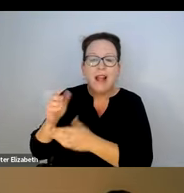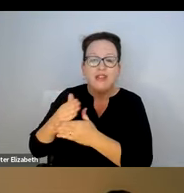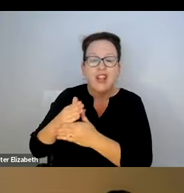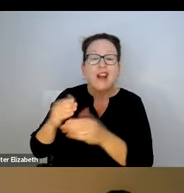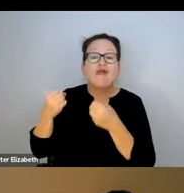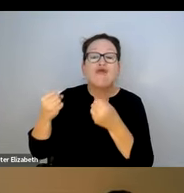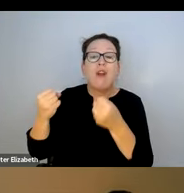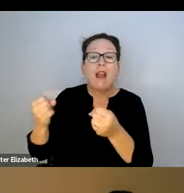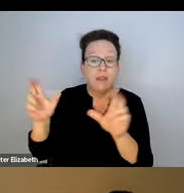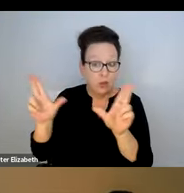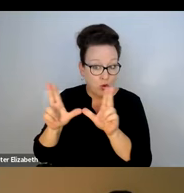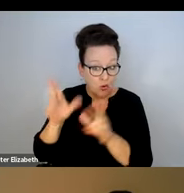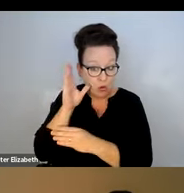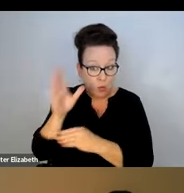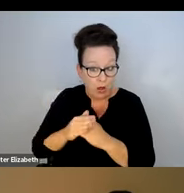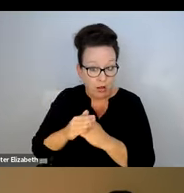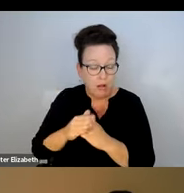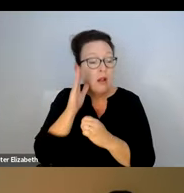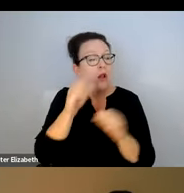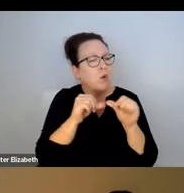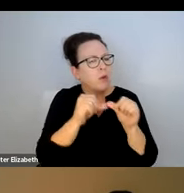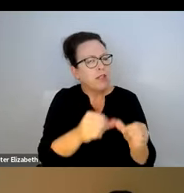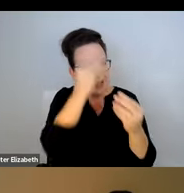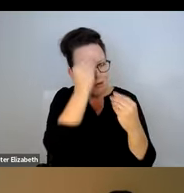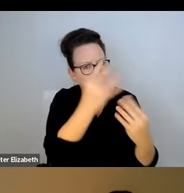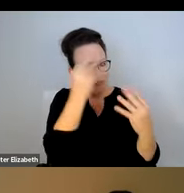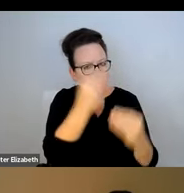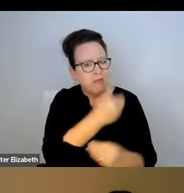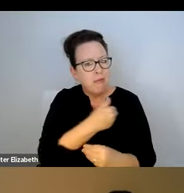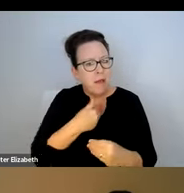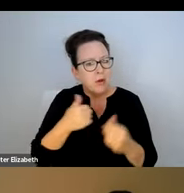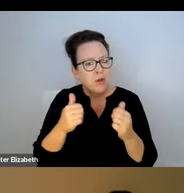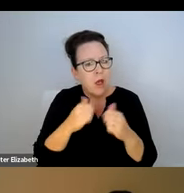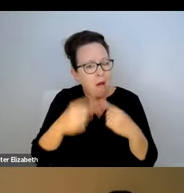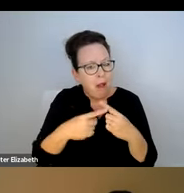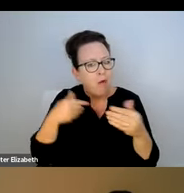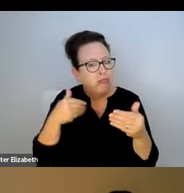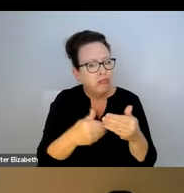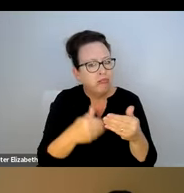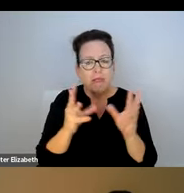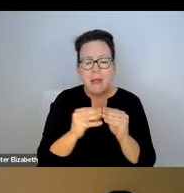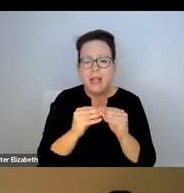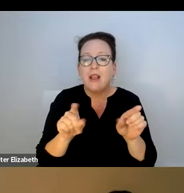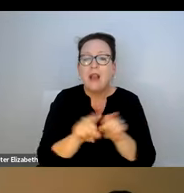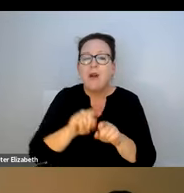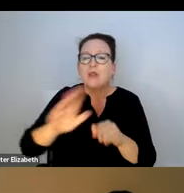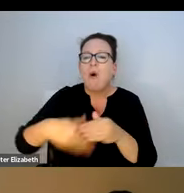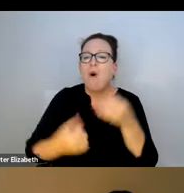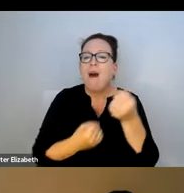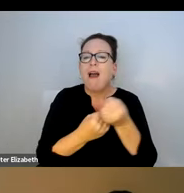AND LYFT REPRESENTATIVES, AS WELL AS THE RIDE SHARE DRIVERS' UNION AND WE'LL CONTINUE TO UPDATE MEMBERS WITH UPCOMING